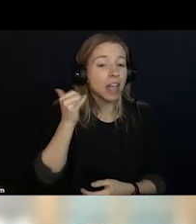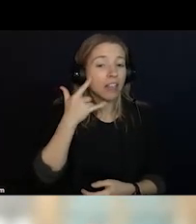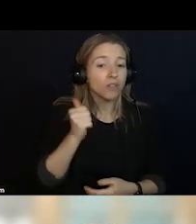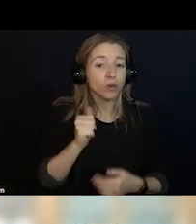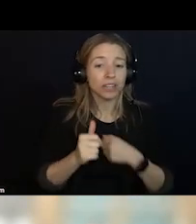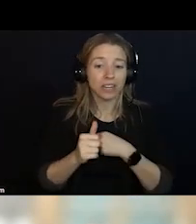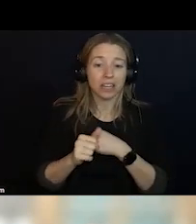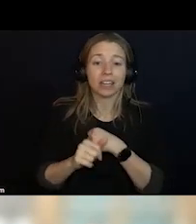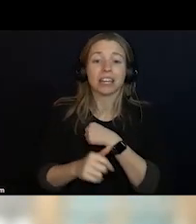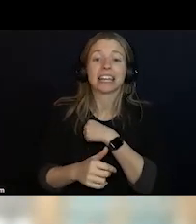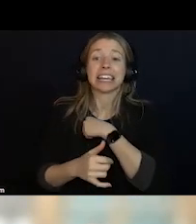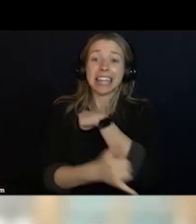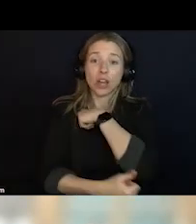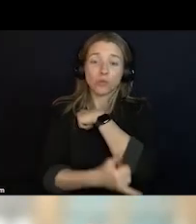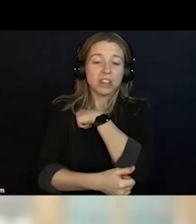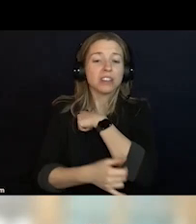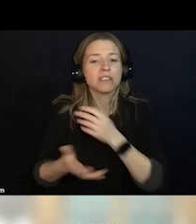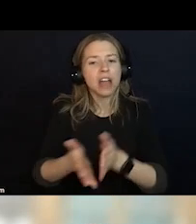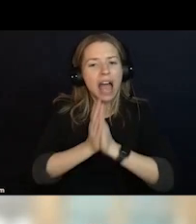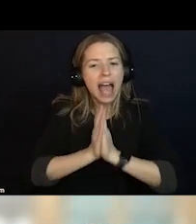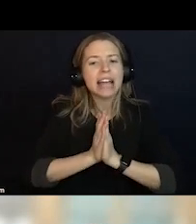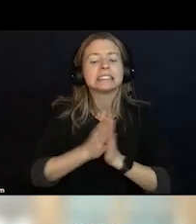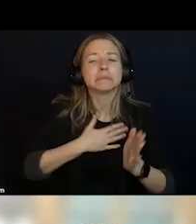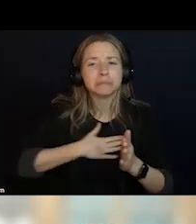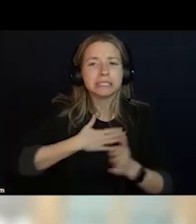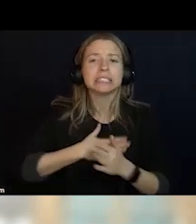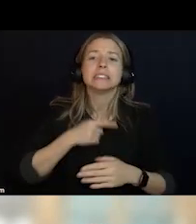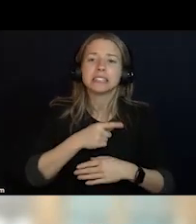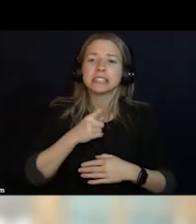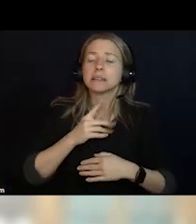IT SHOULD BE EASY BECAUSE IT IS COUNTY AND THEY ARE GOING TO